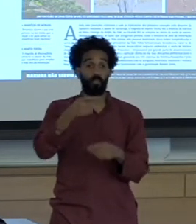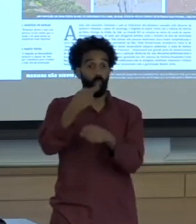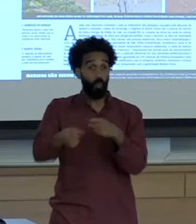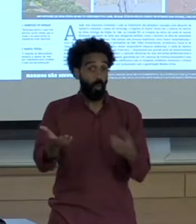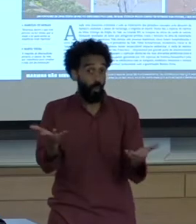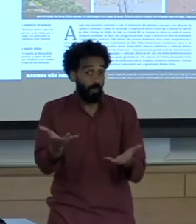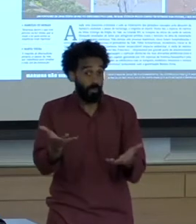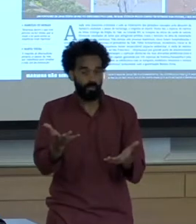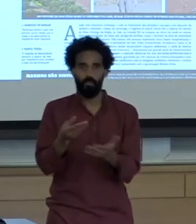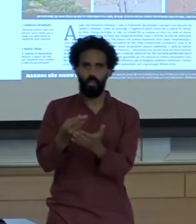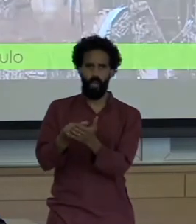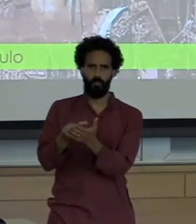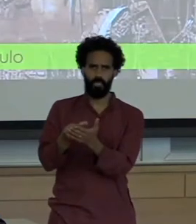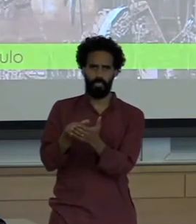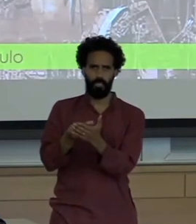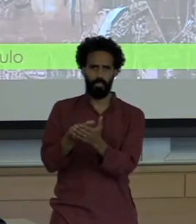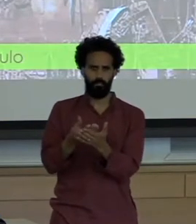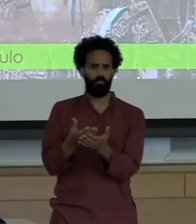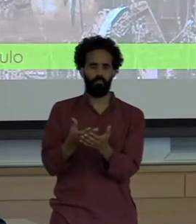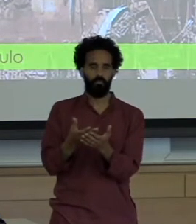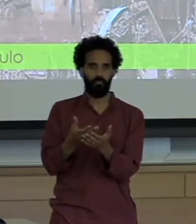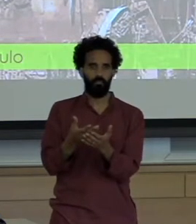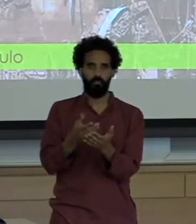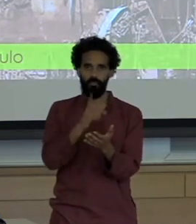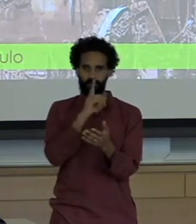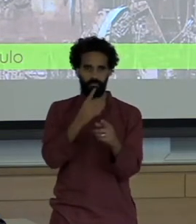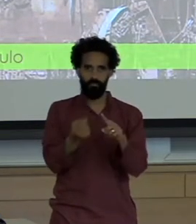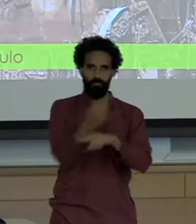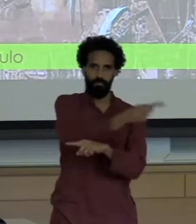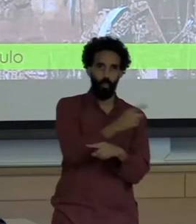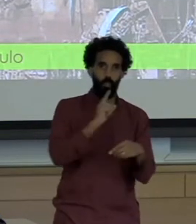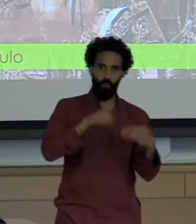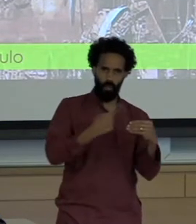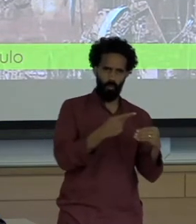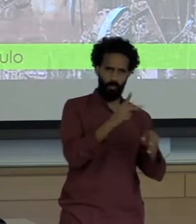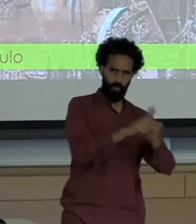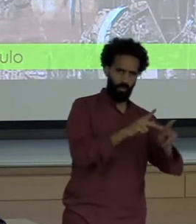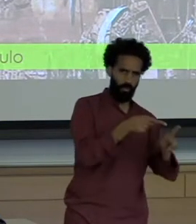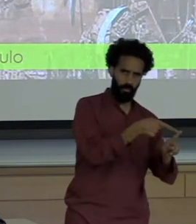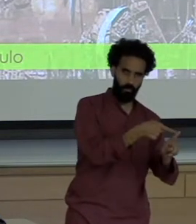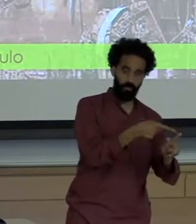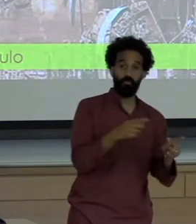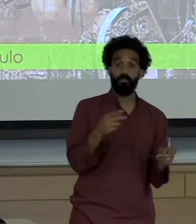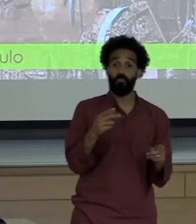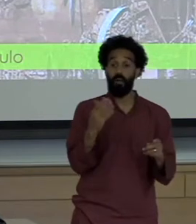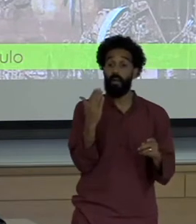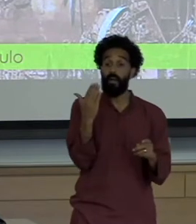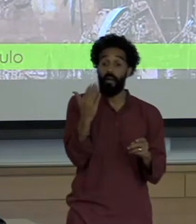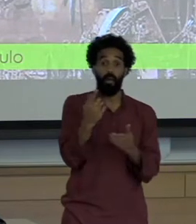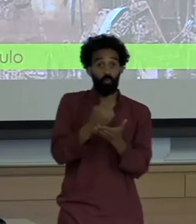as Weeks passed news reports framed recovery as largely economic